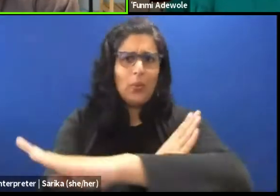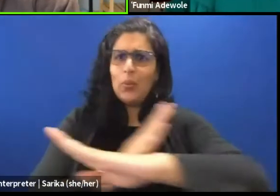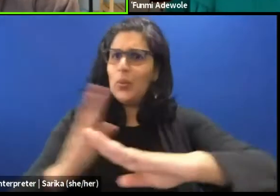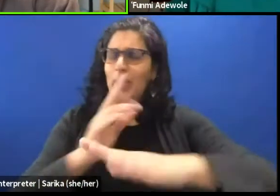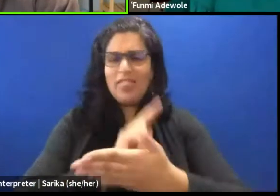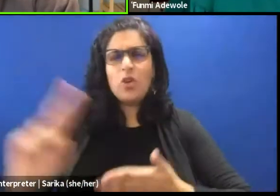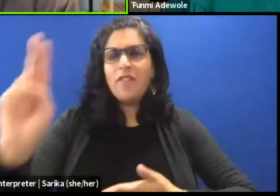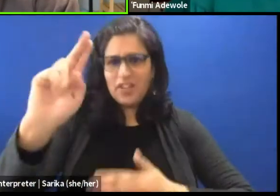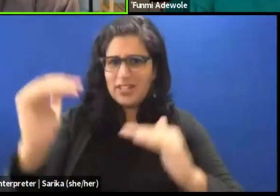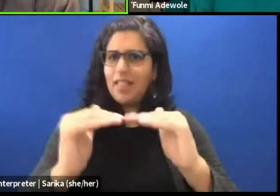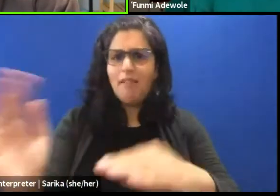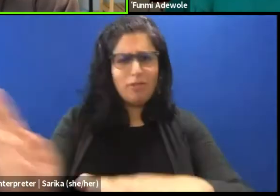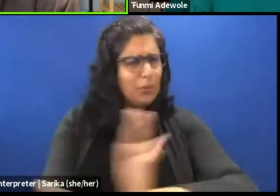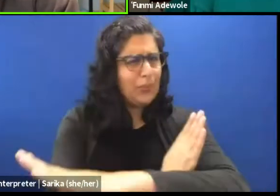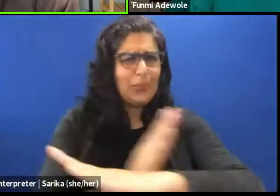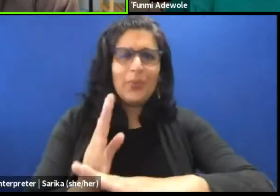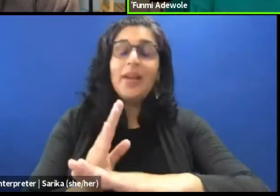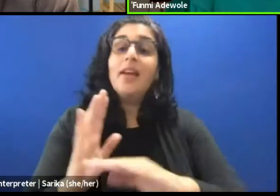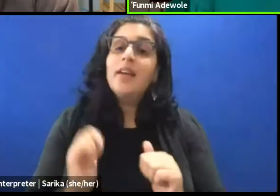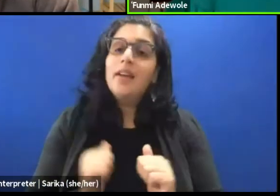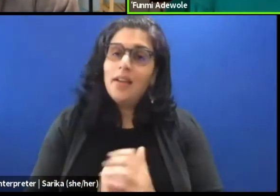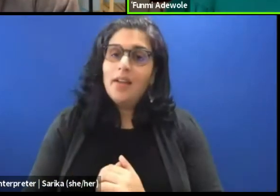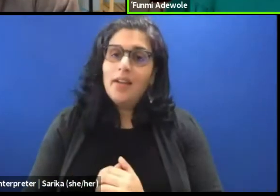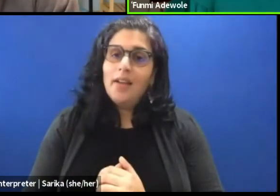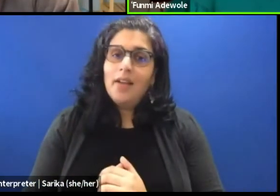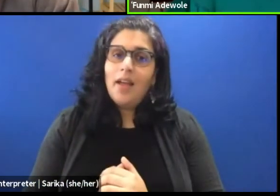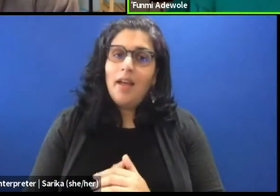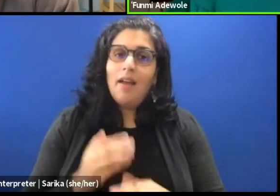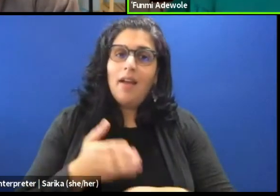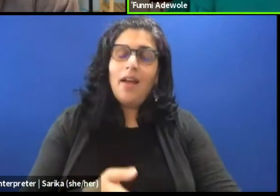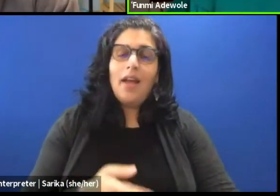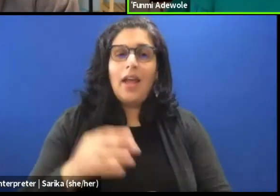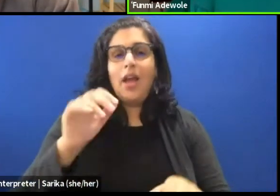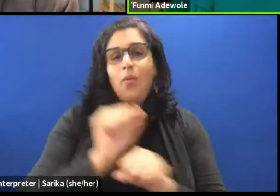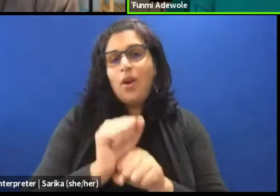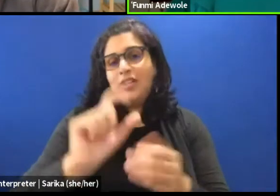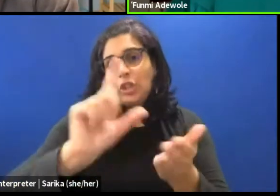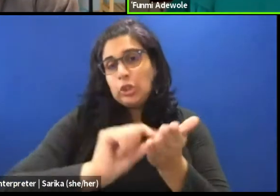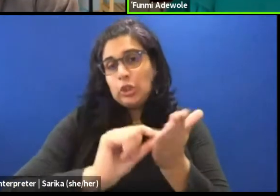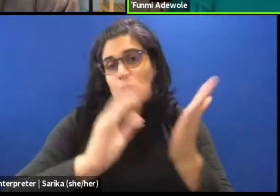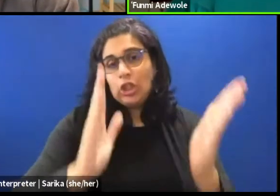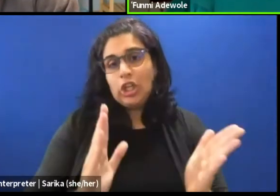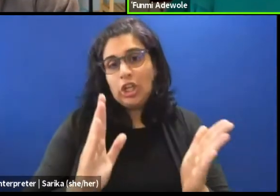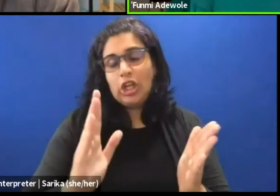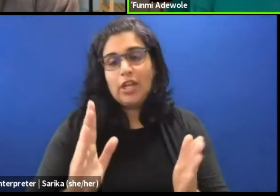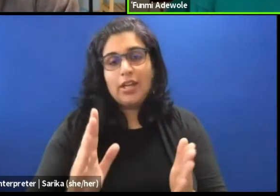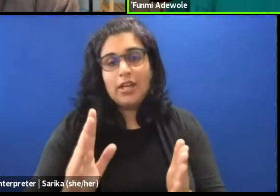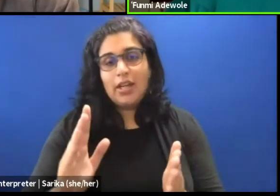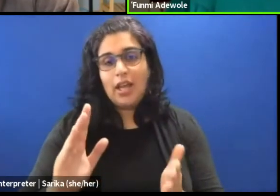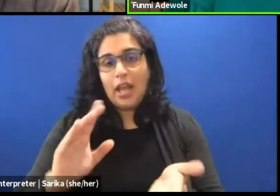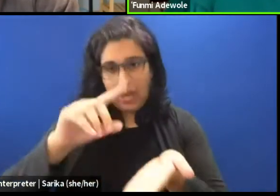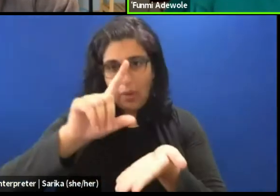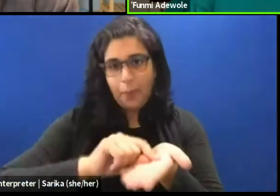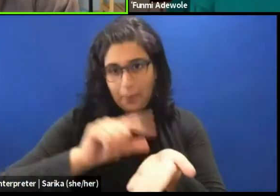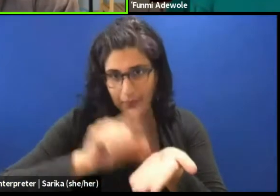and then after that, I worked as a journalist, in newspaper, print and television.